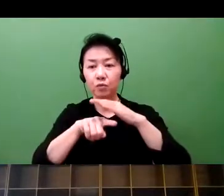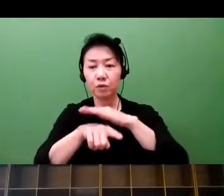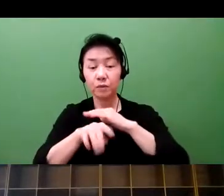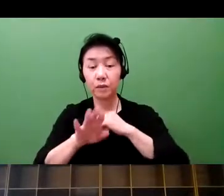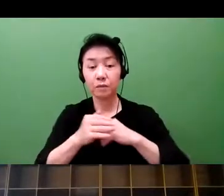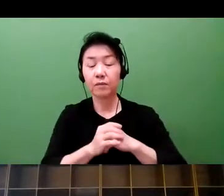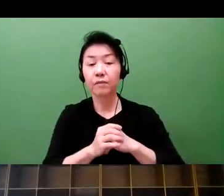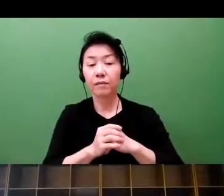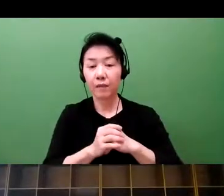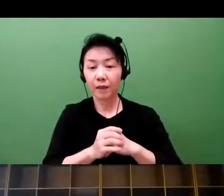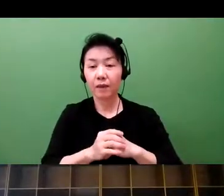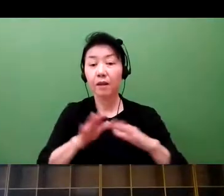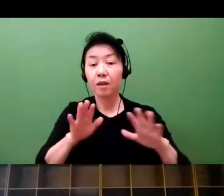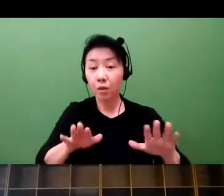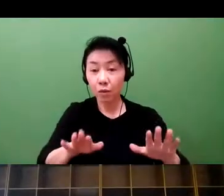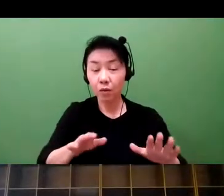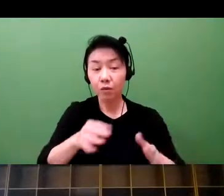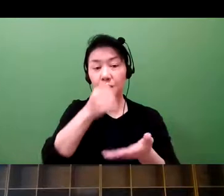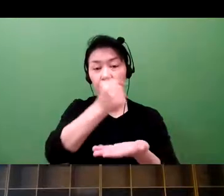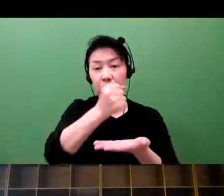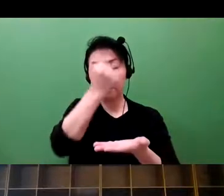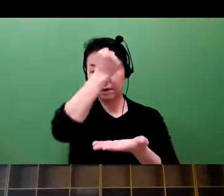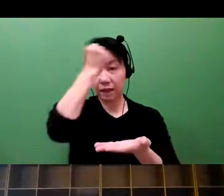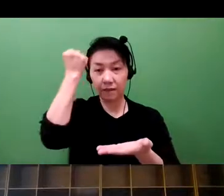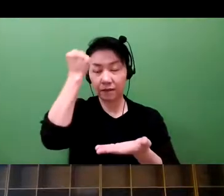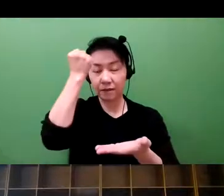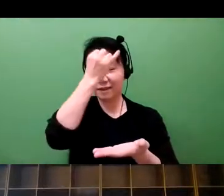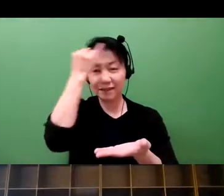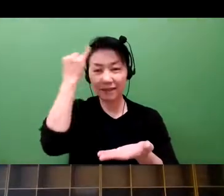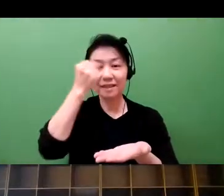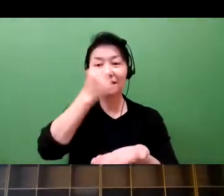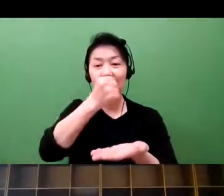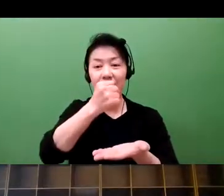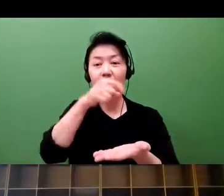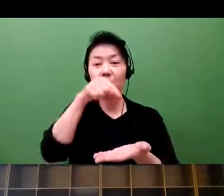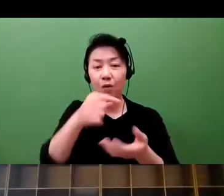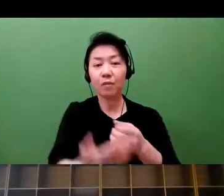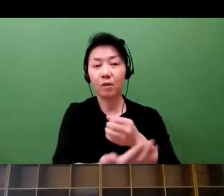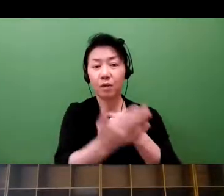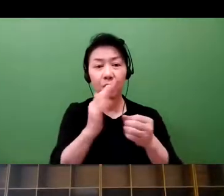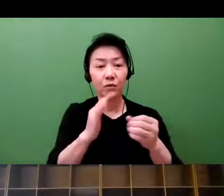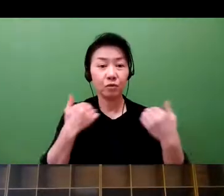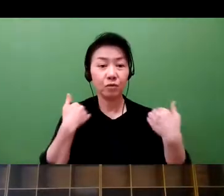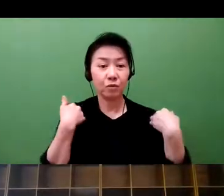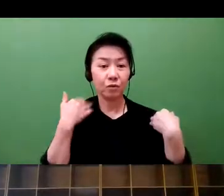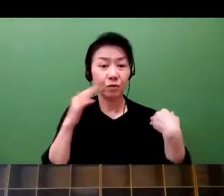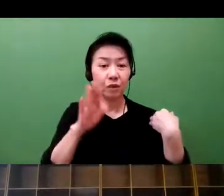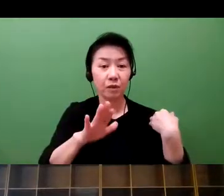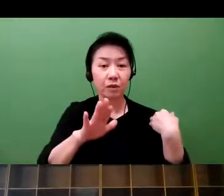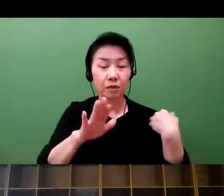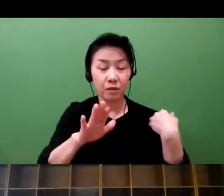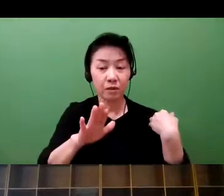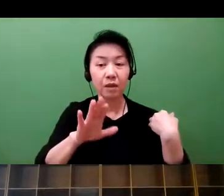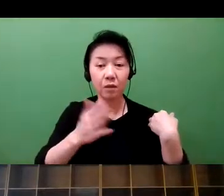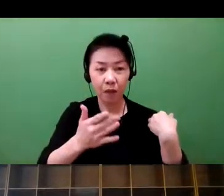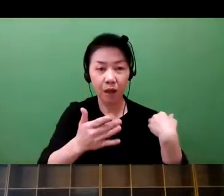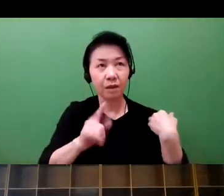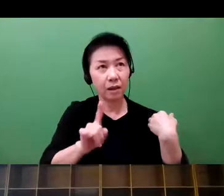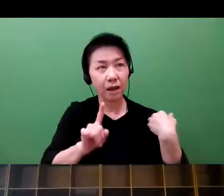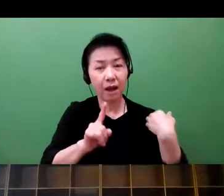IP rights can also help them to protect themselves.